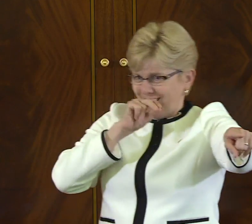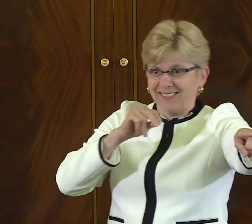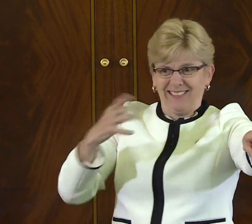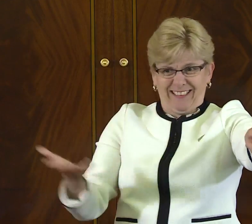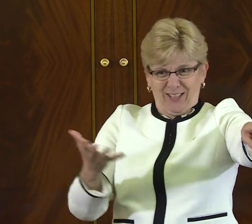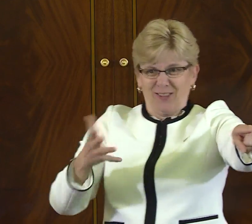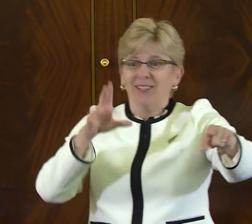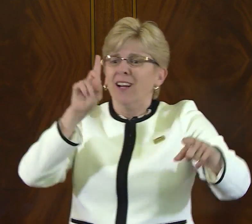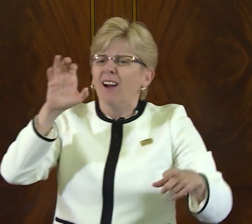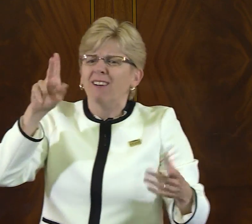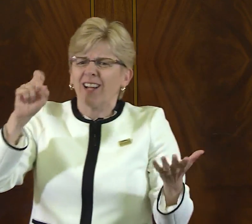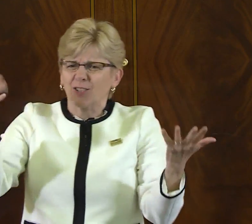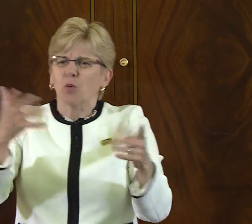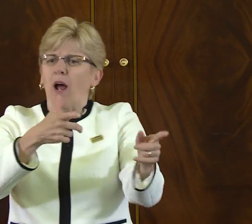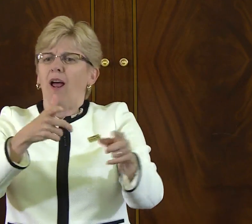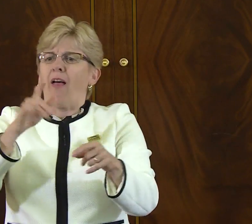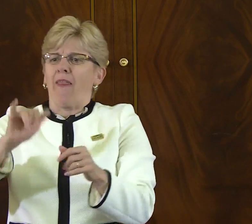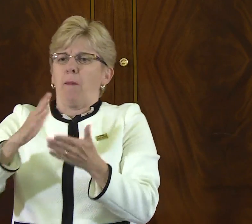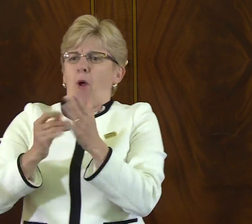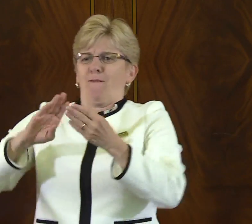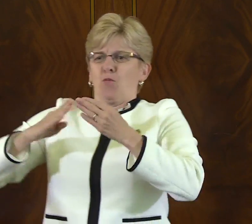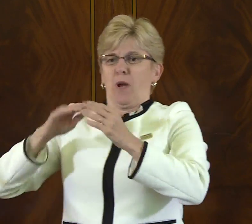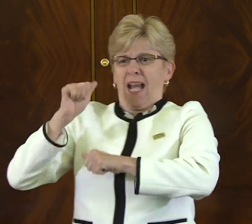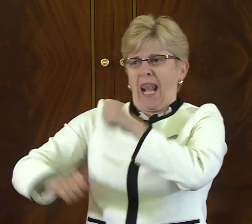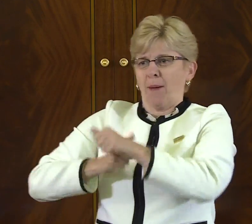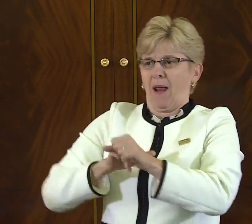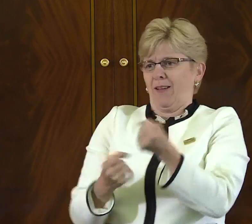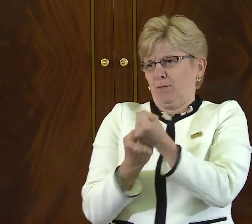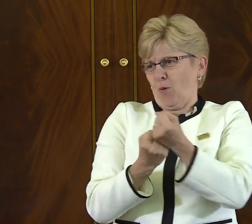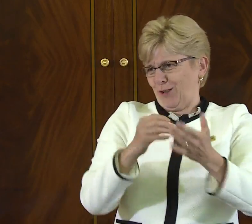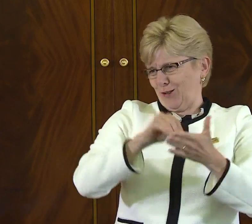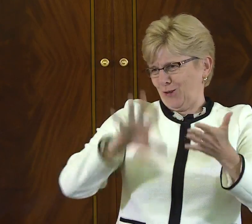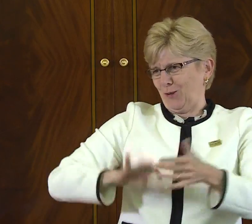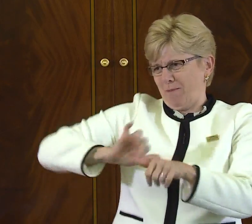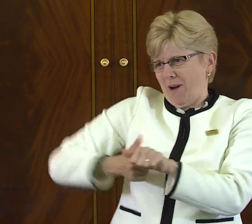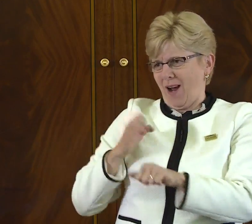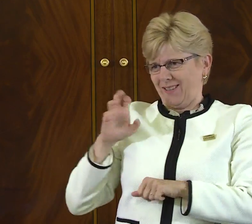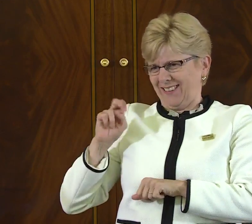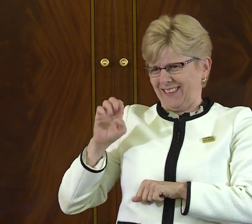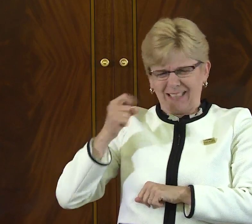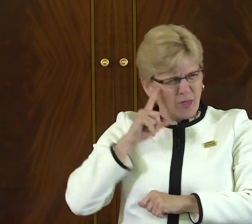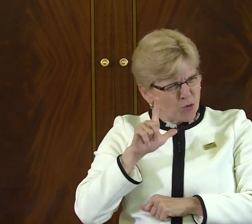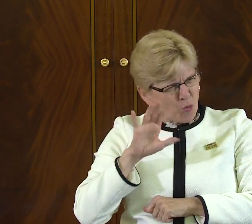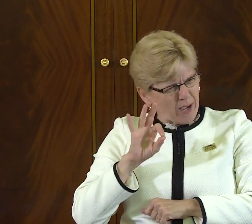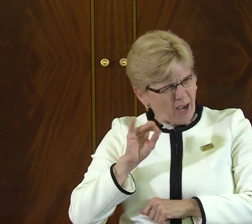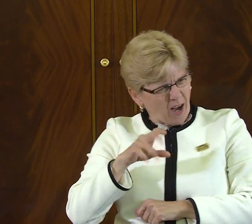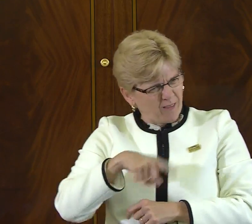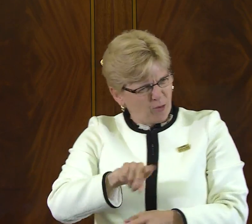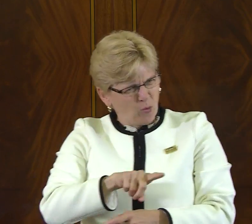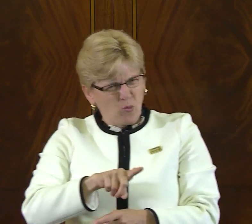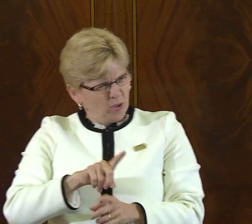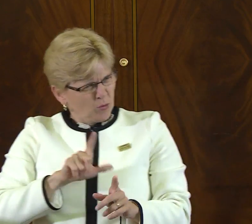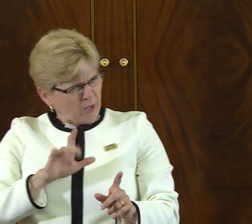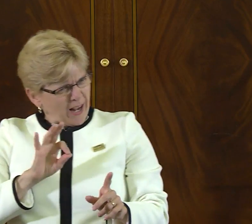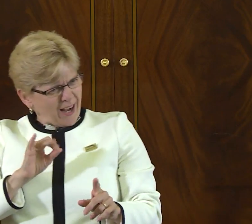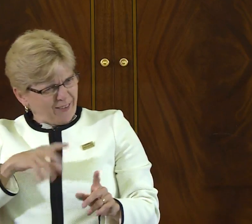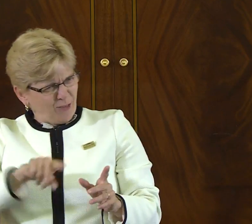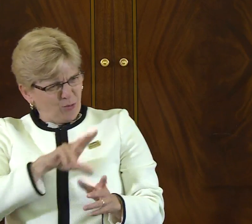Some of you were. I see here today. There's a part of an alumni community